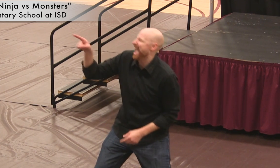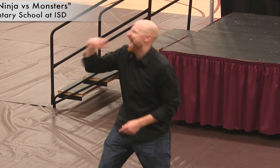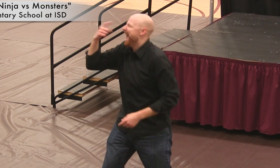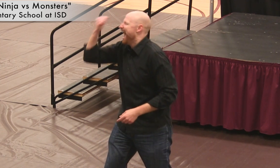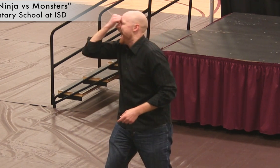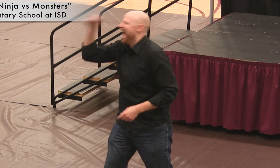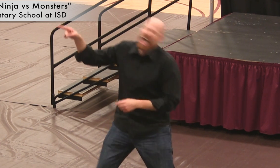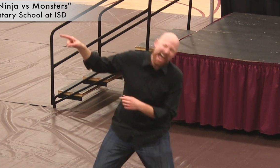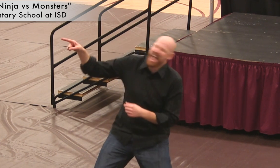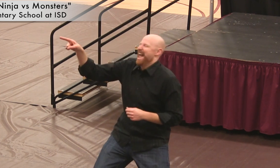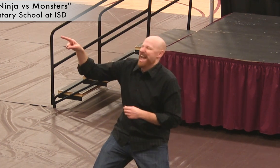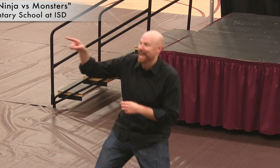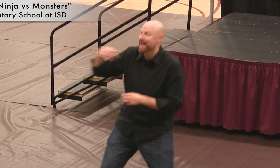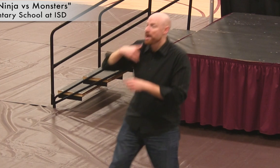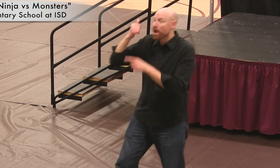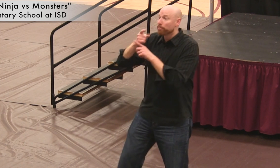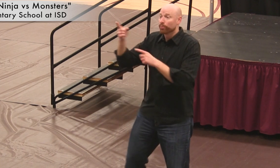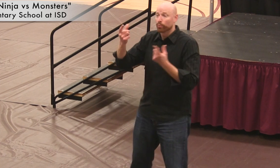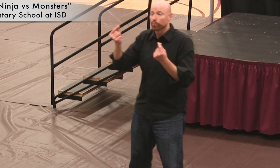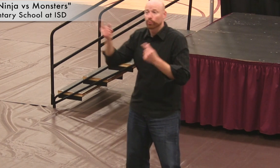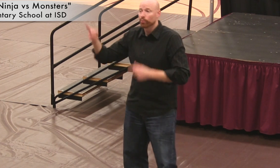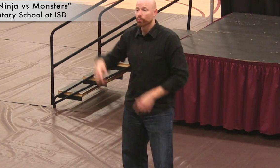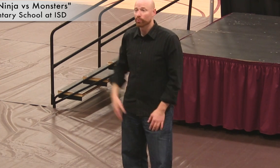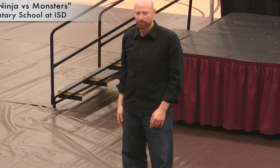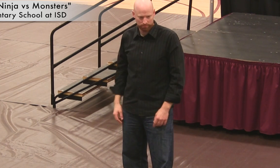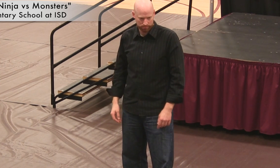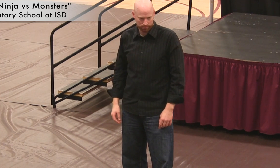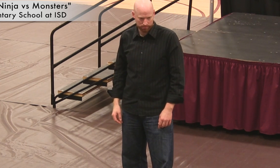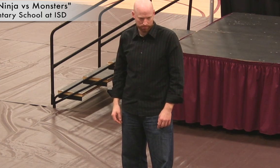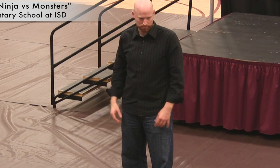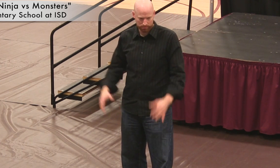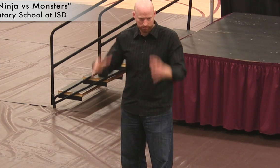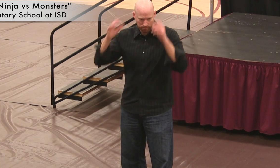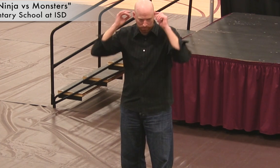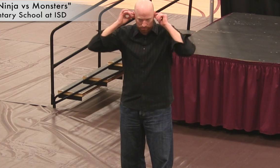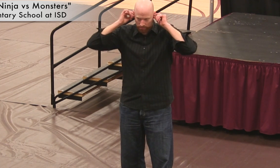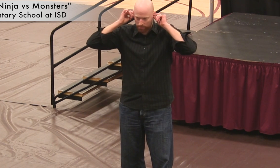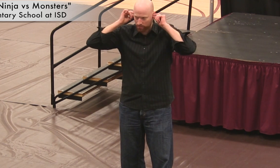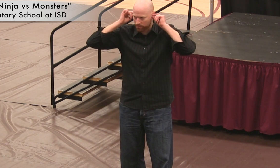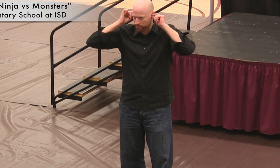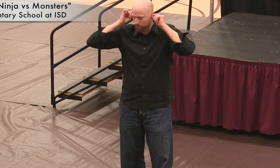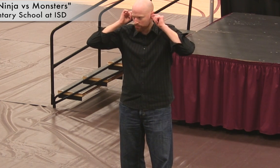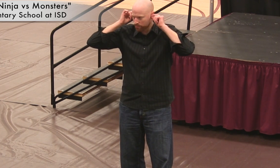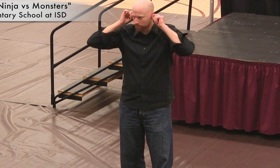I started laughing at him, saying he looked stupid. My brother’s reaction? He would dramatically